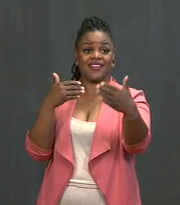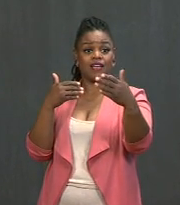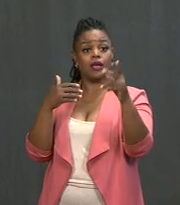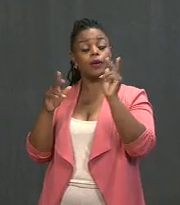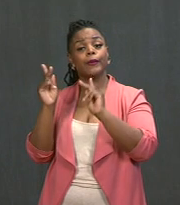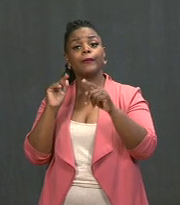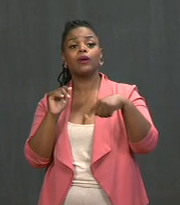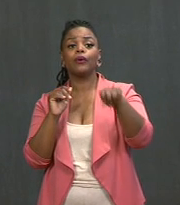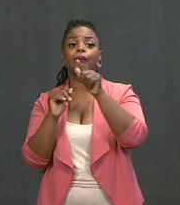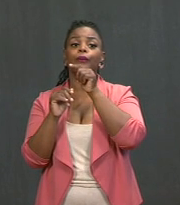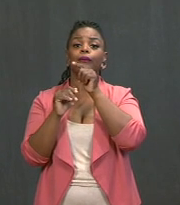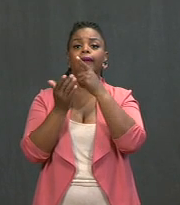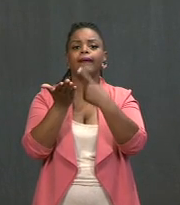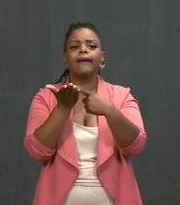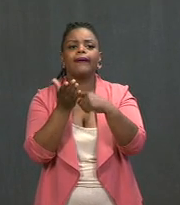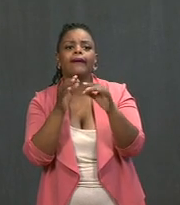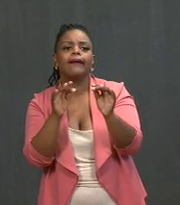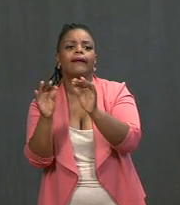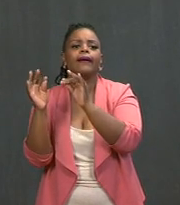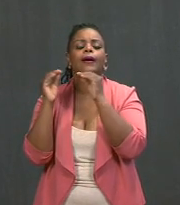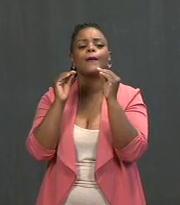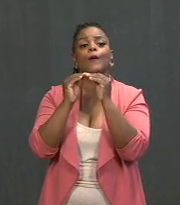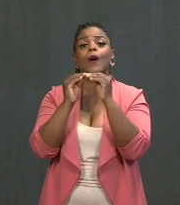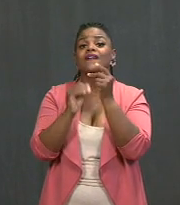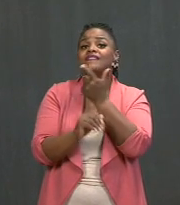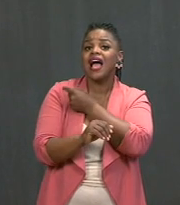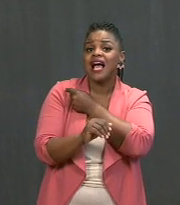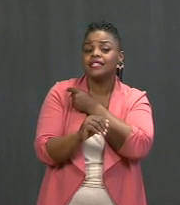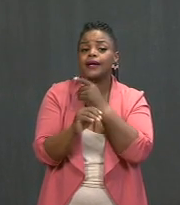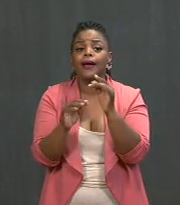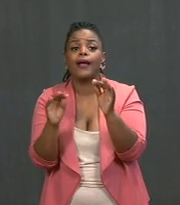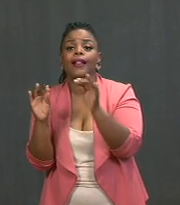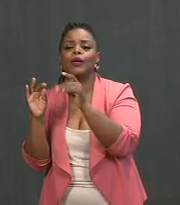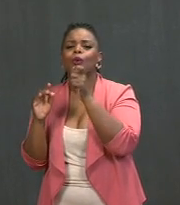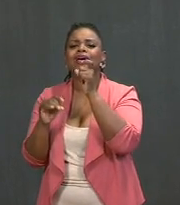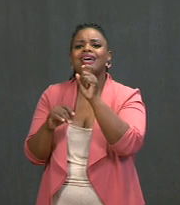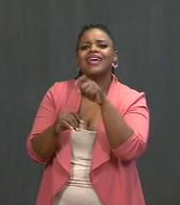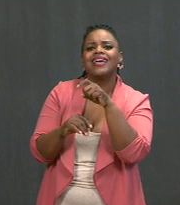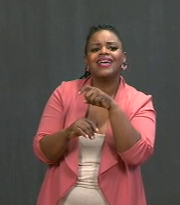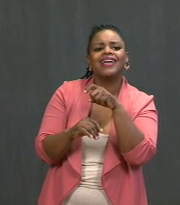to more vaccines than we need to take care of every American,